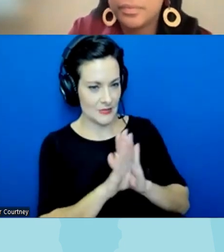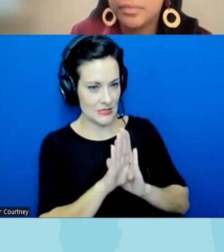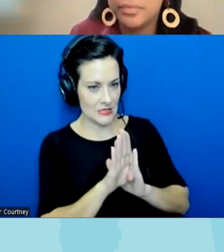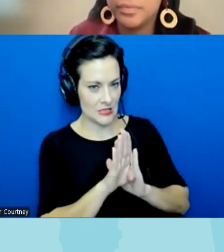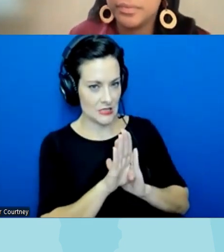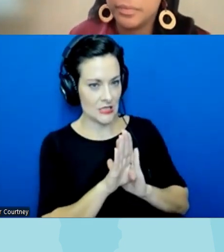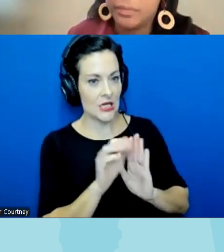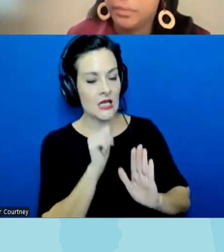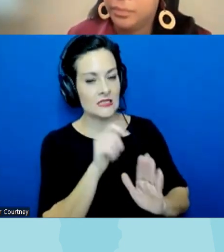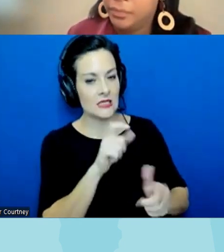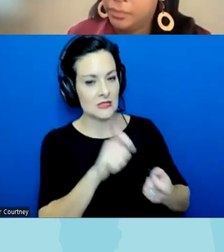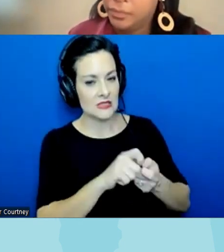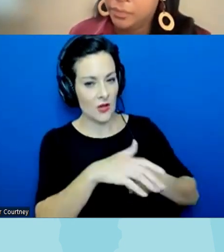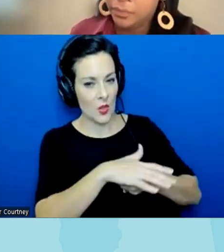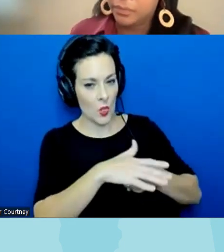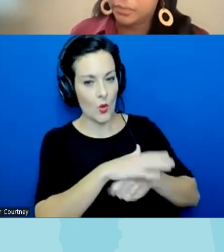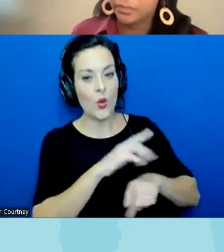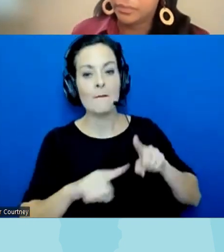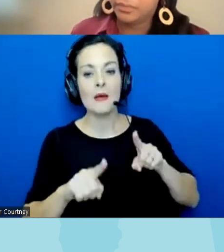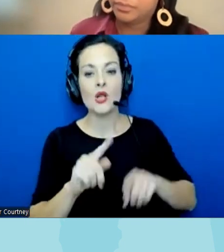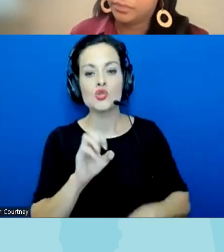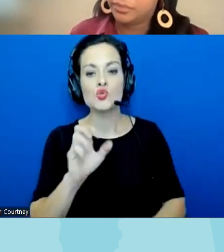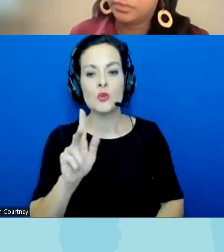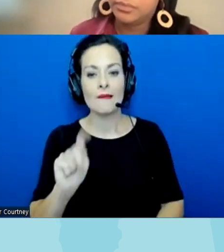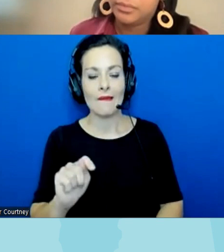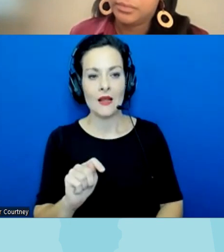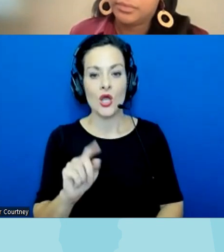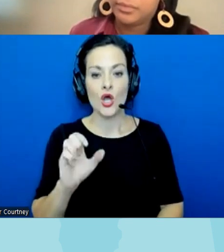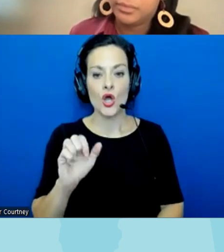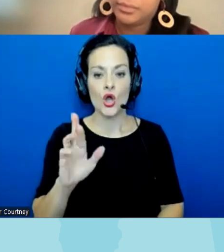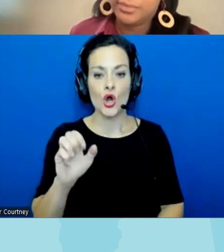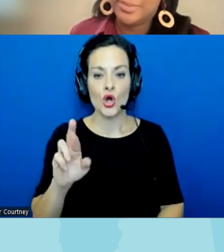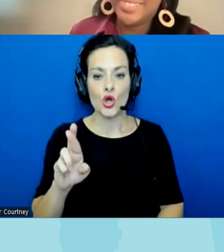local level but a book Banning toolkit shout out to Carter Matt I think he's on this webinar he